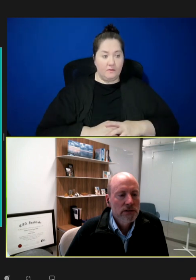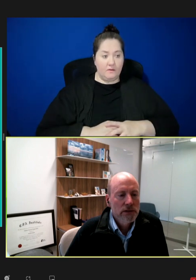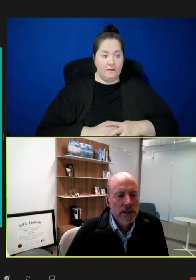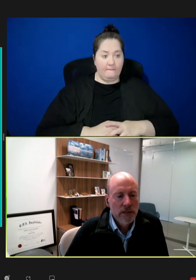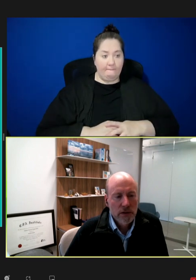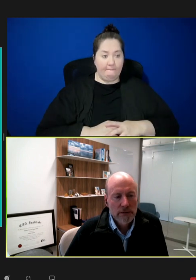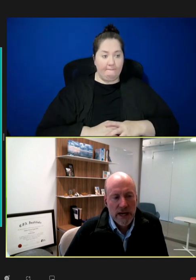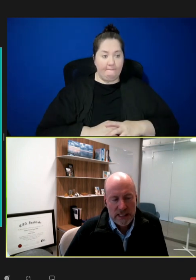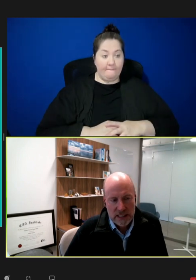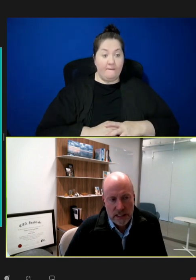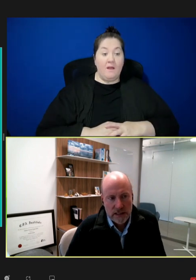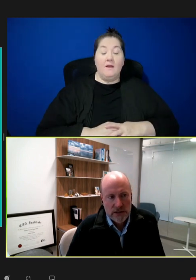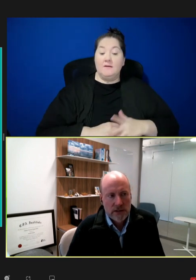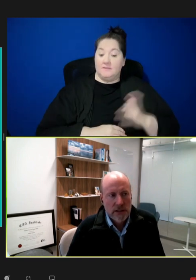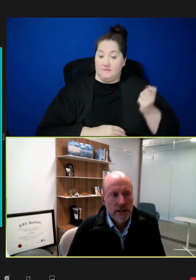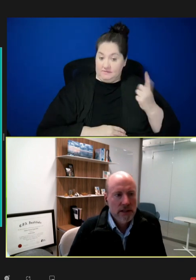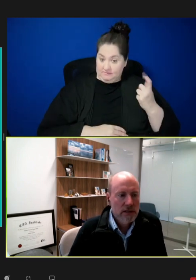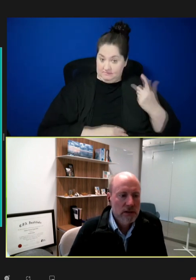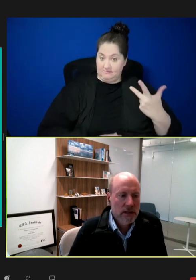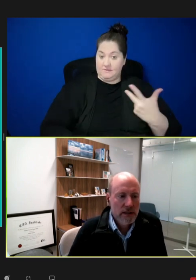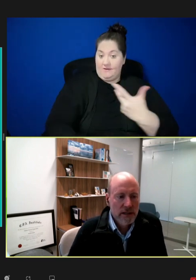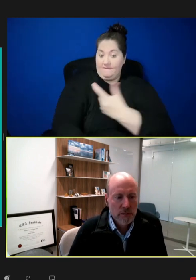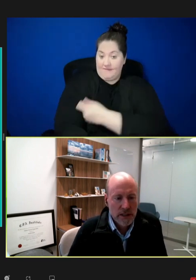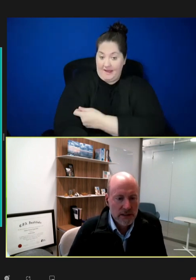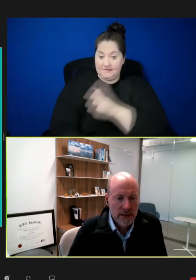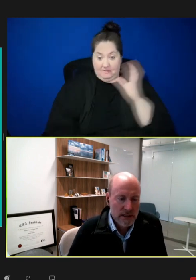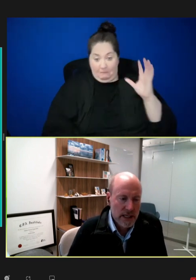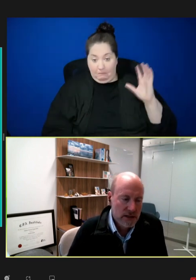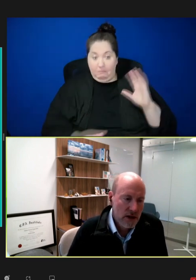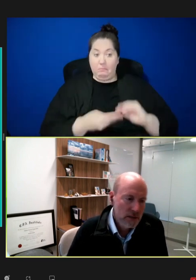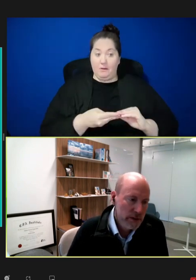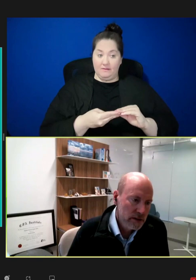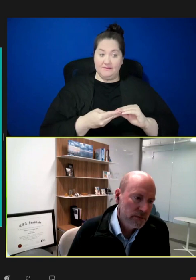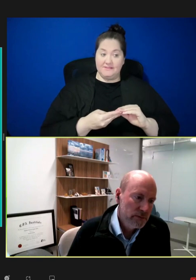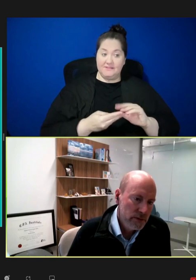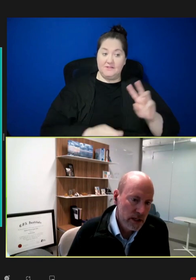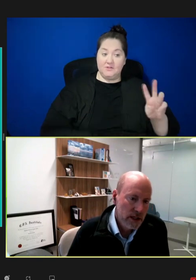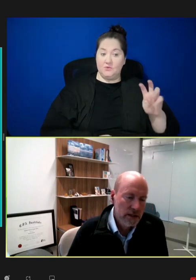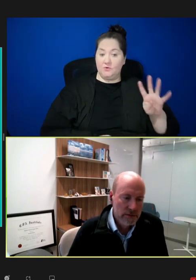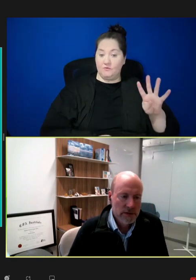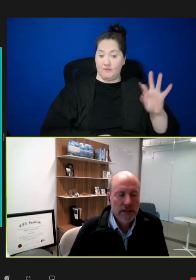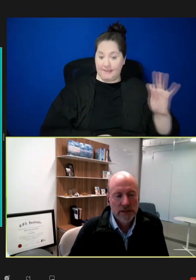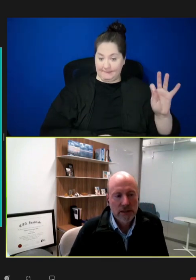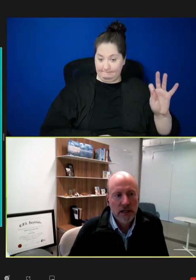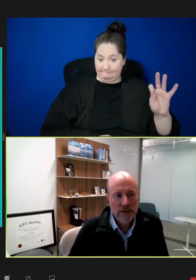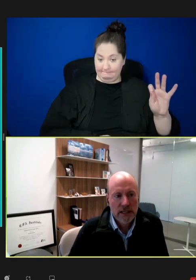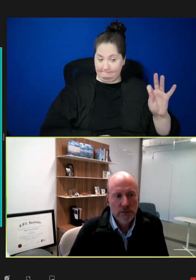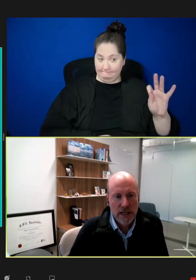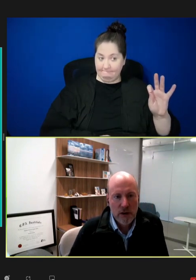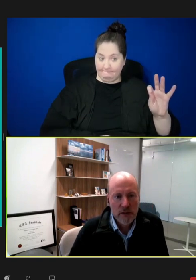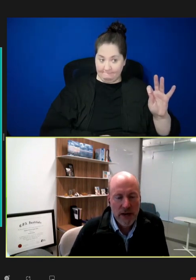So, the number of vaccines is placed in this next column here to contrast with how many